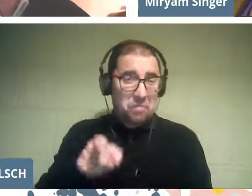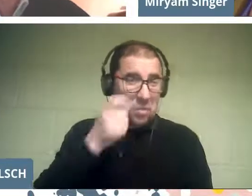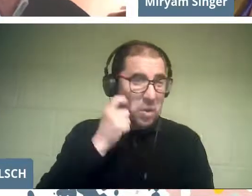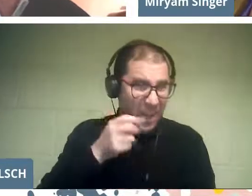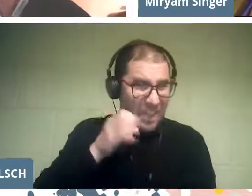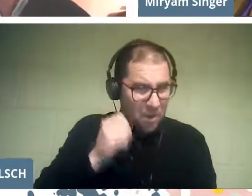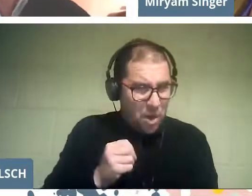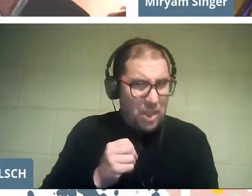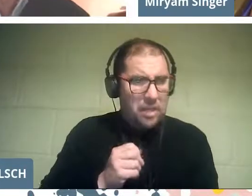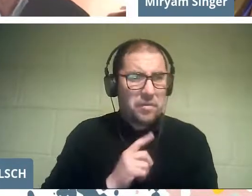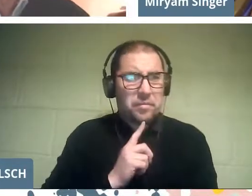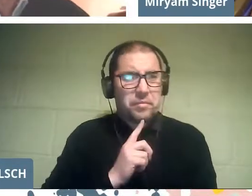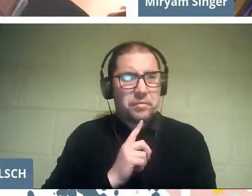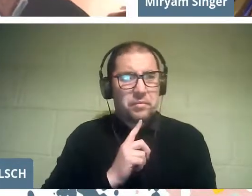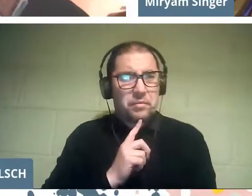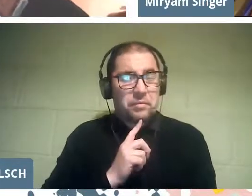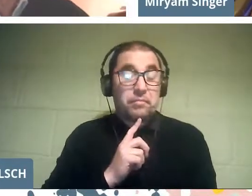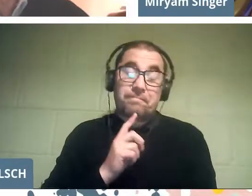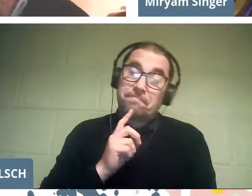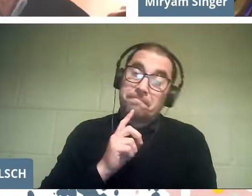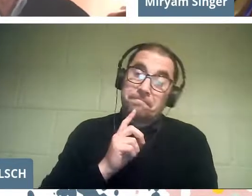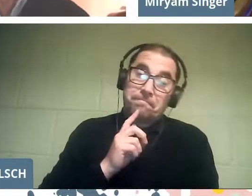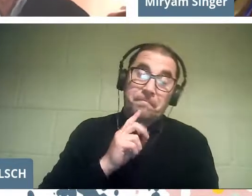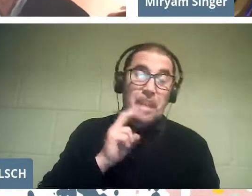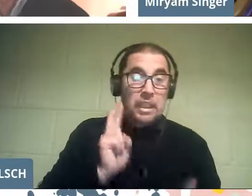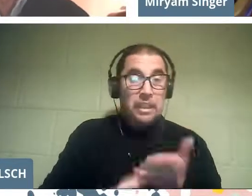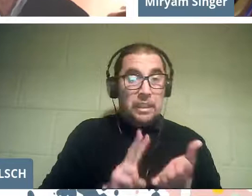The truth is that I see it as possible.